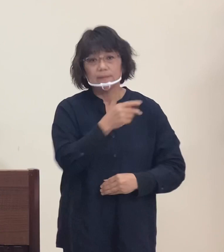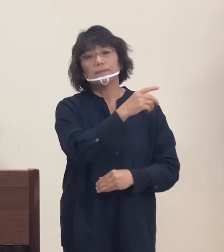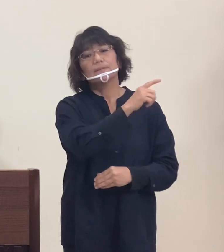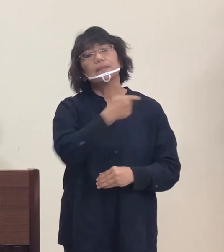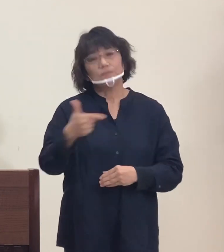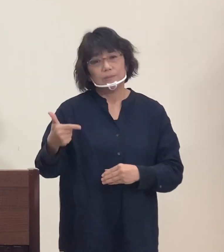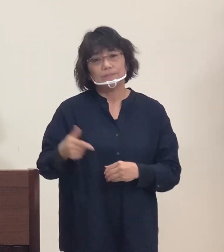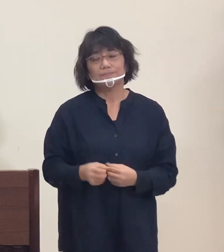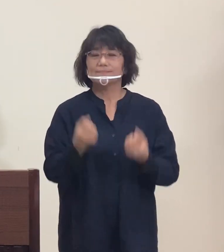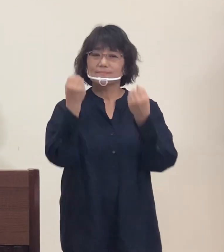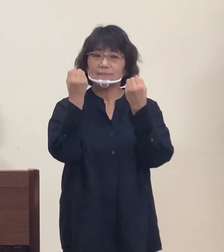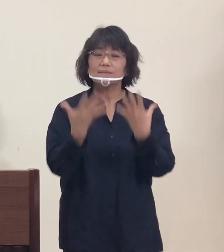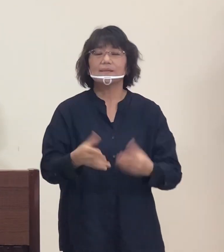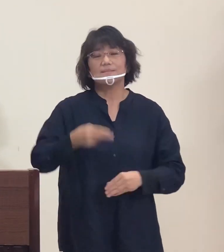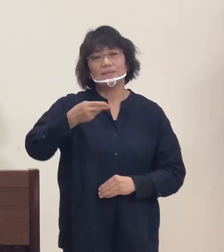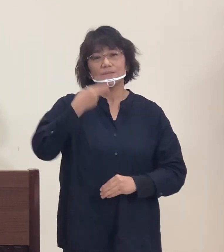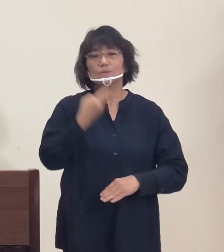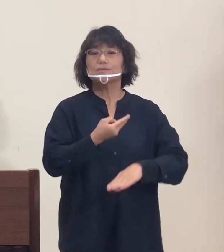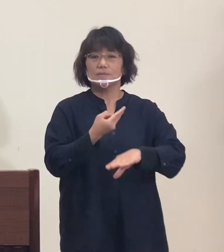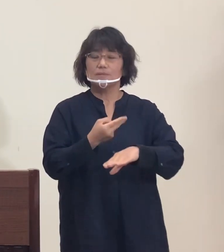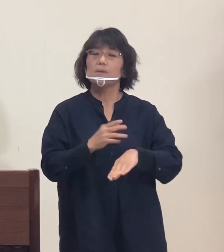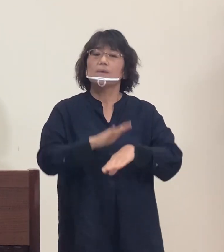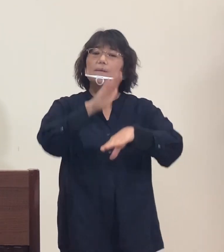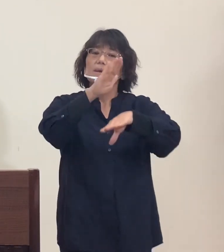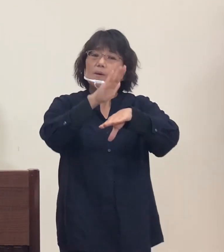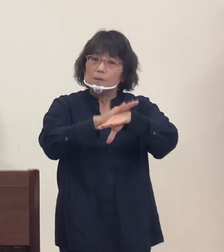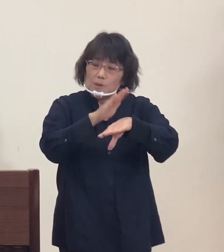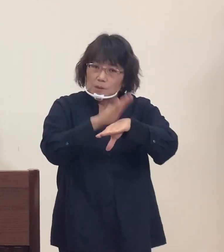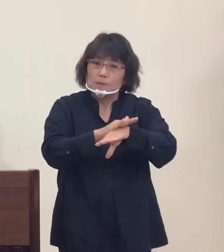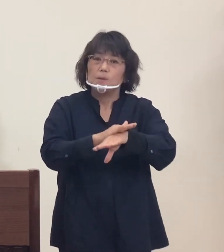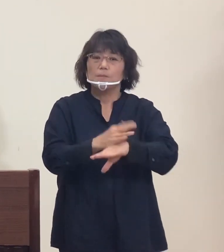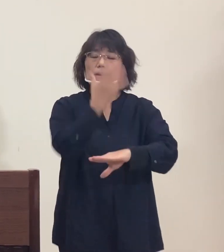and thereby adhering to a new dining etiquette.